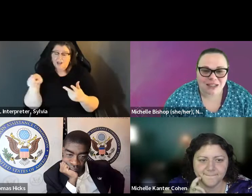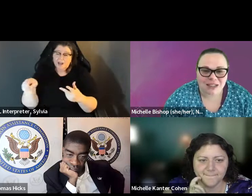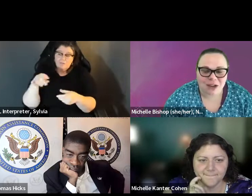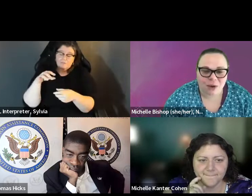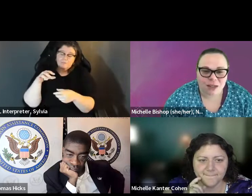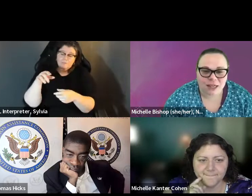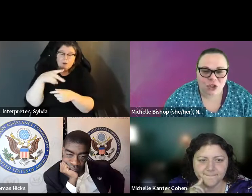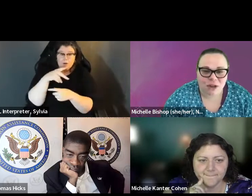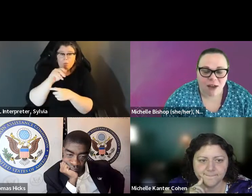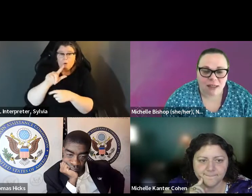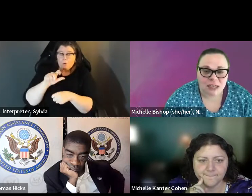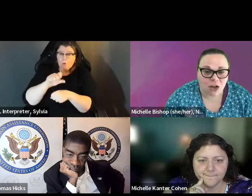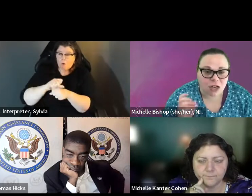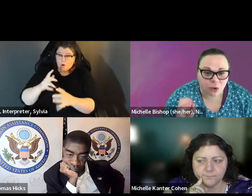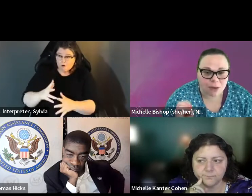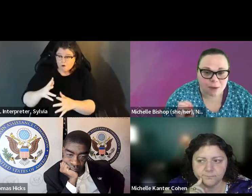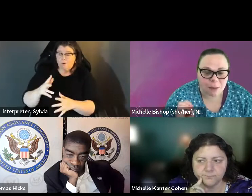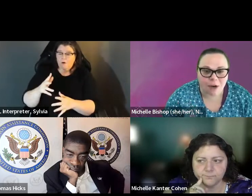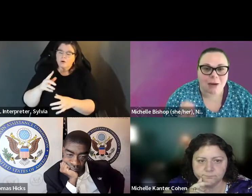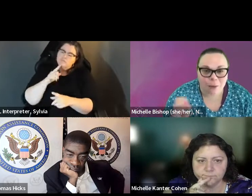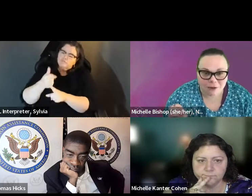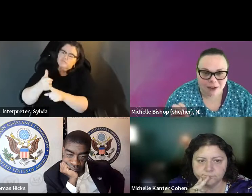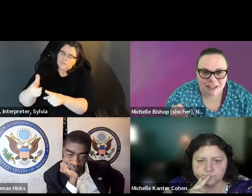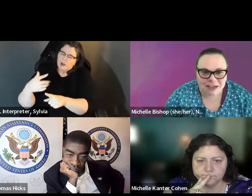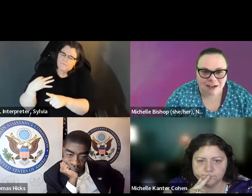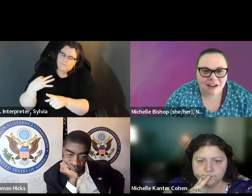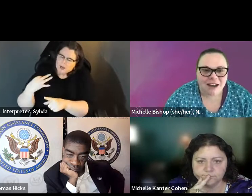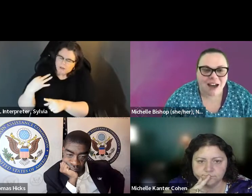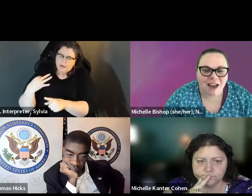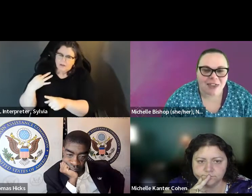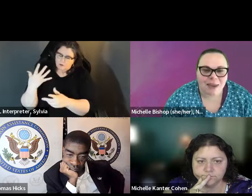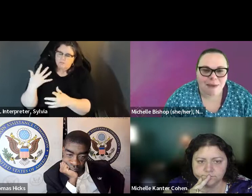office. If you heard this from a poll worker on election